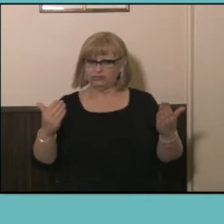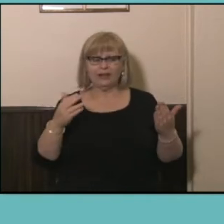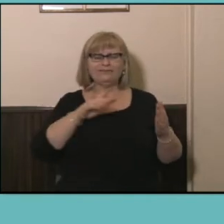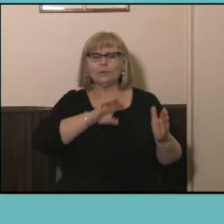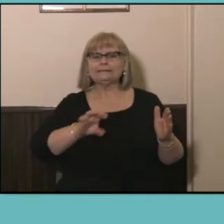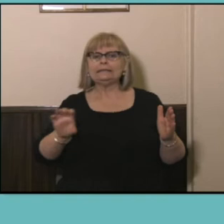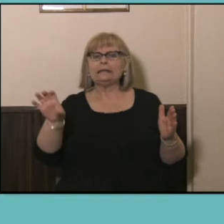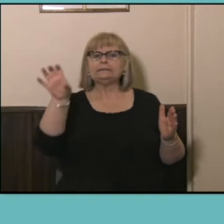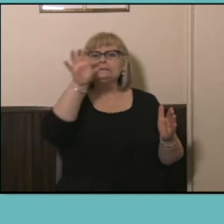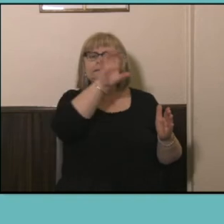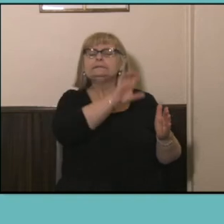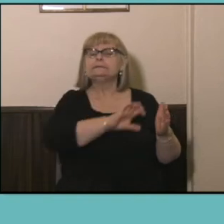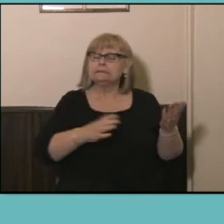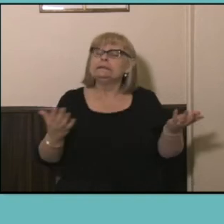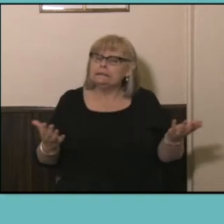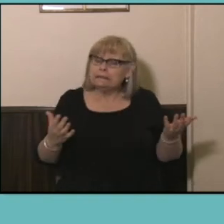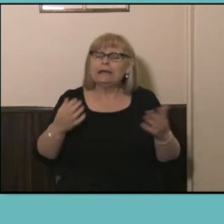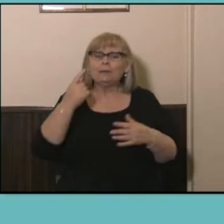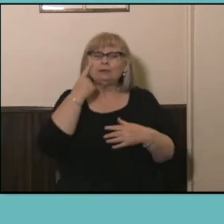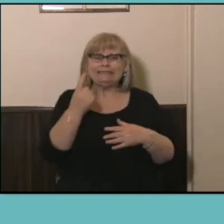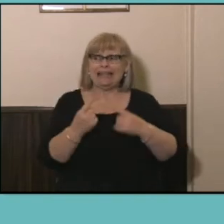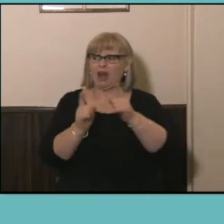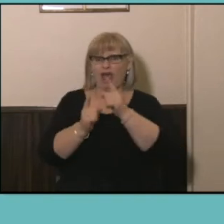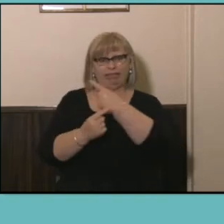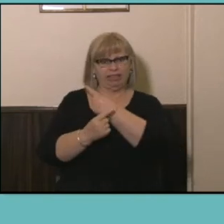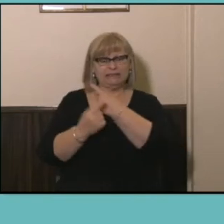Interestingly, when you're looking at a slide but it this there's only four